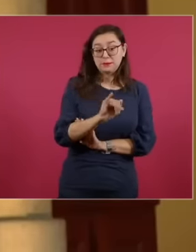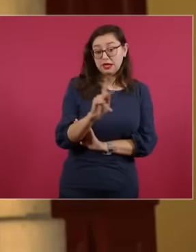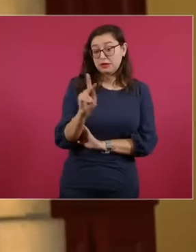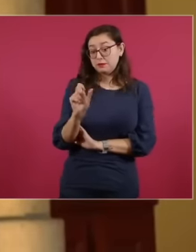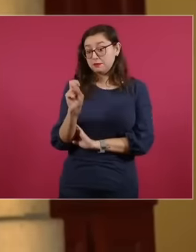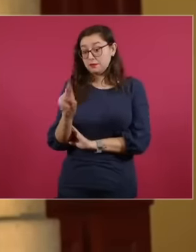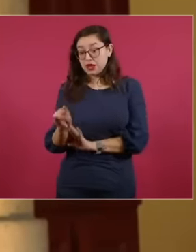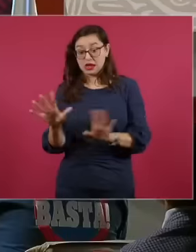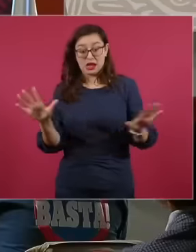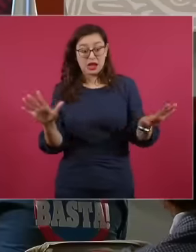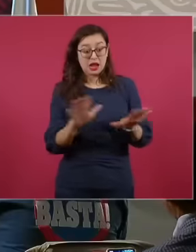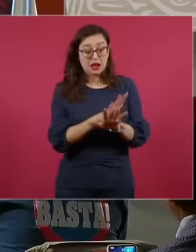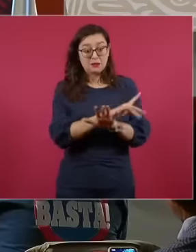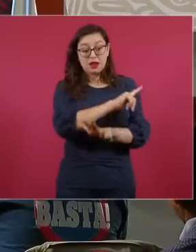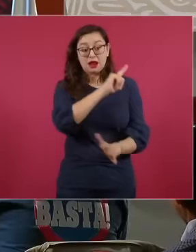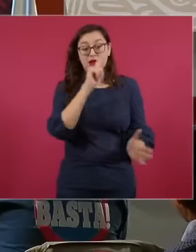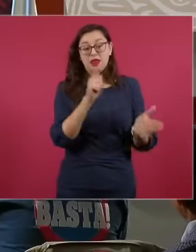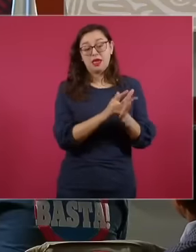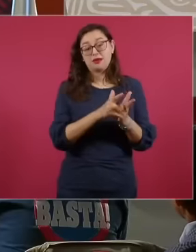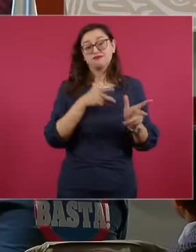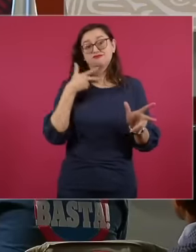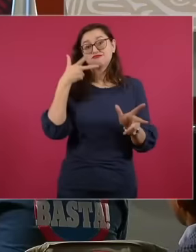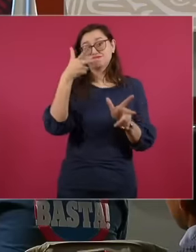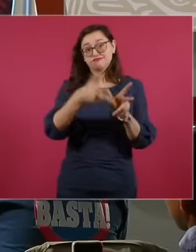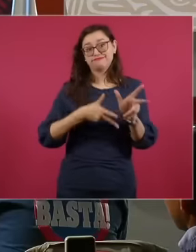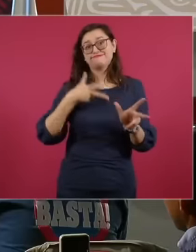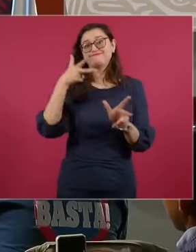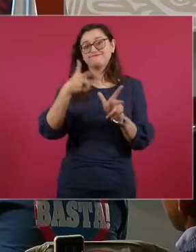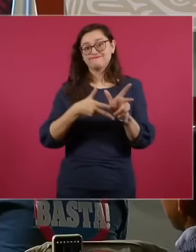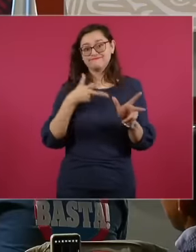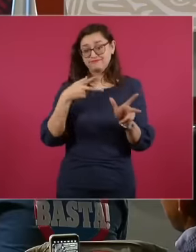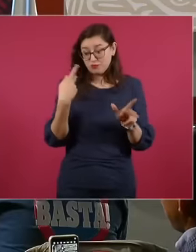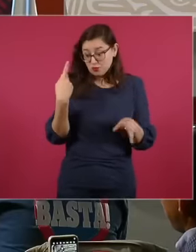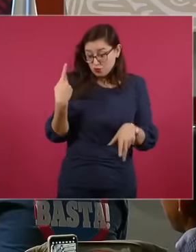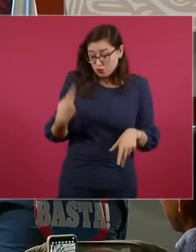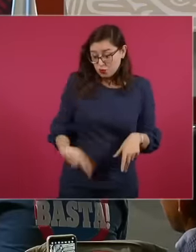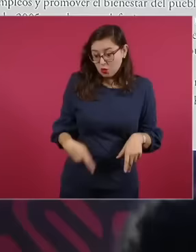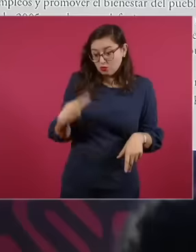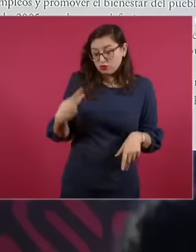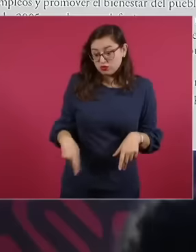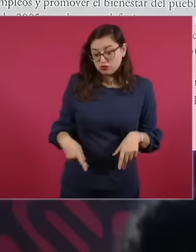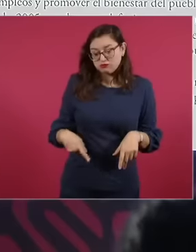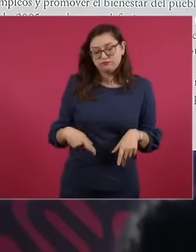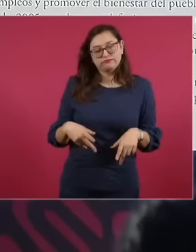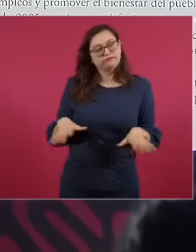railway service to privatize national railways in Mexico and